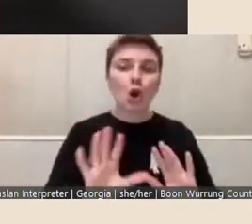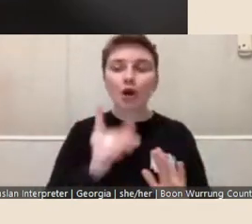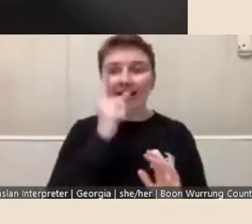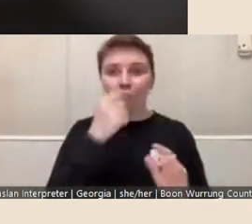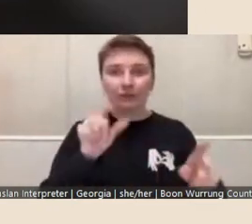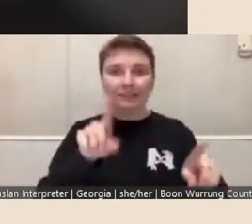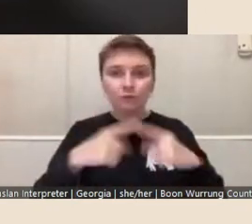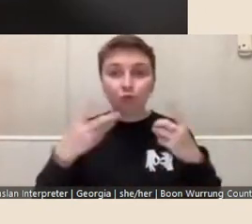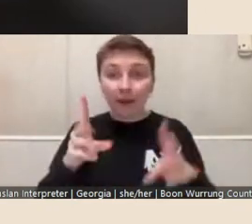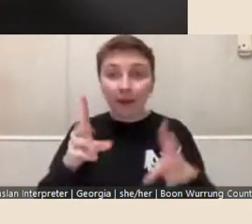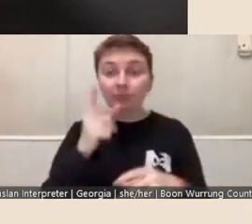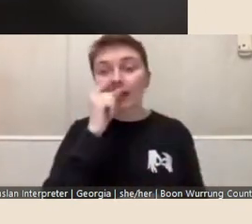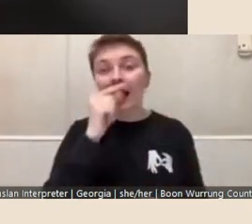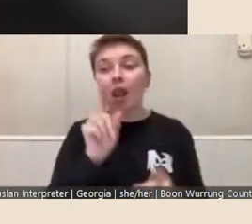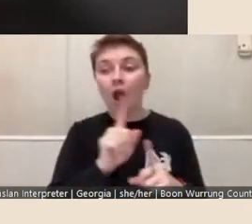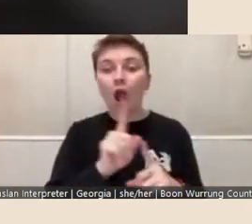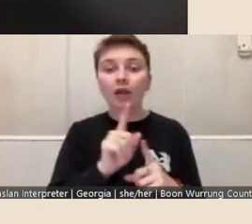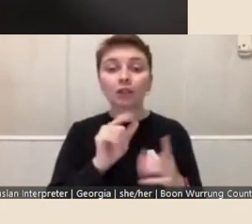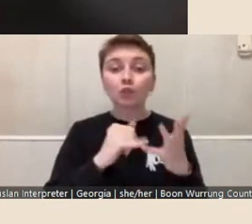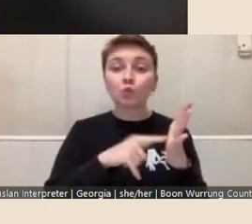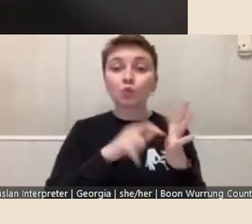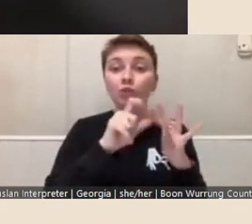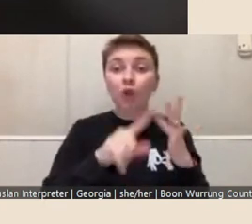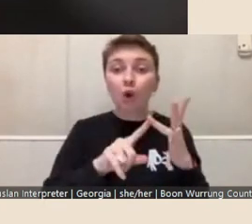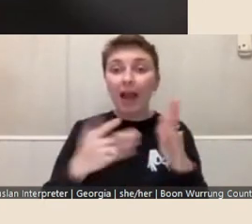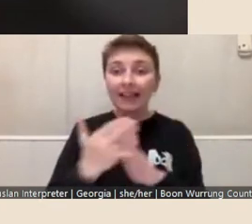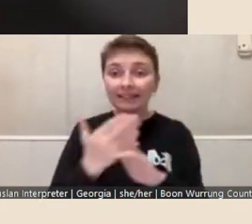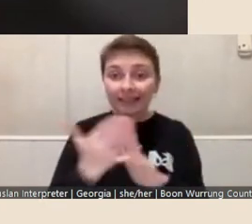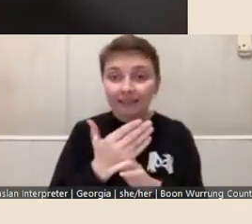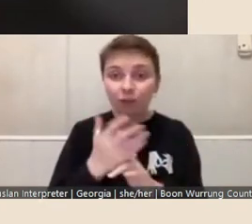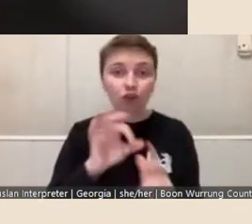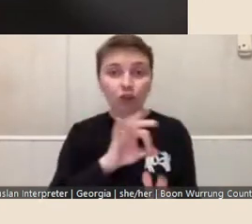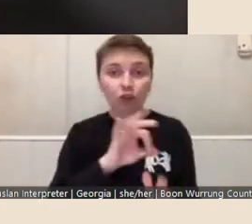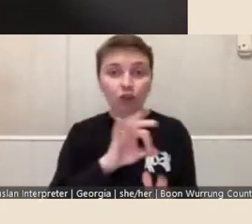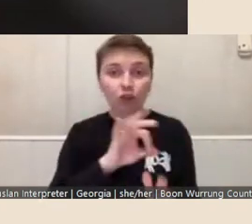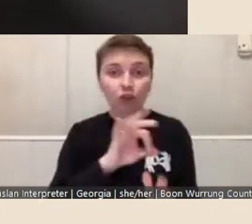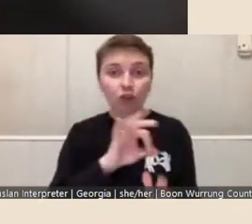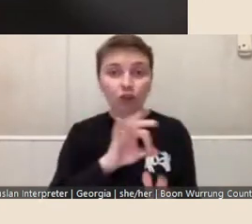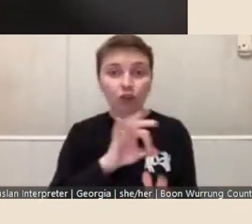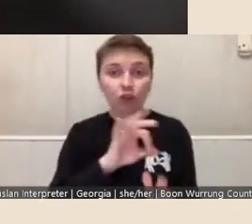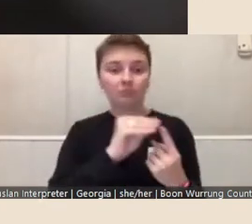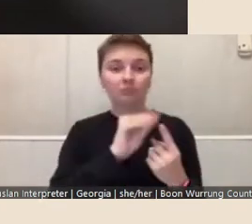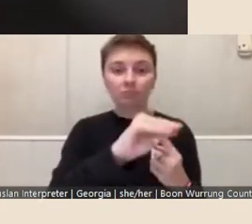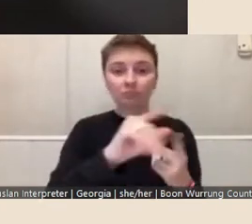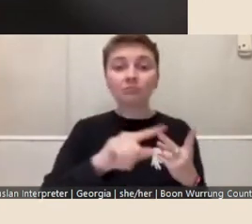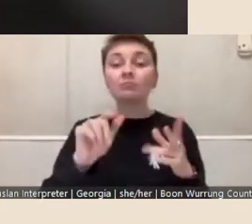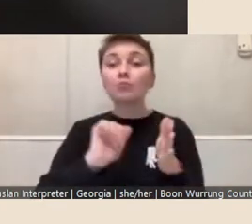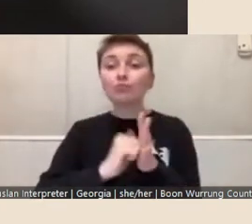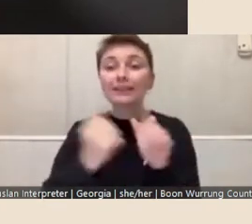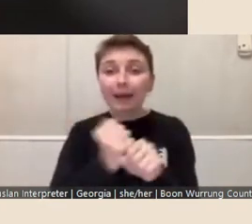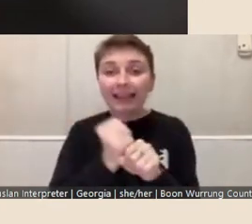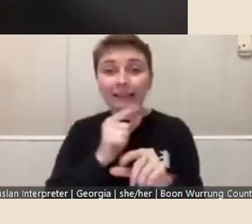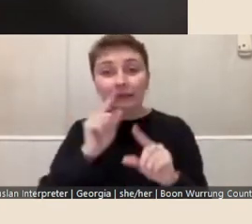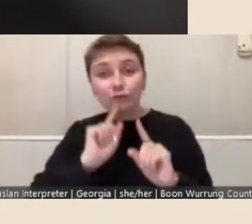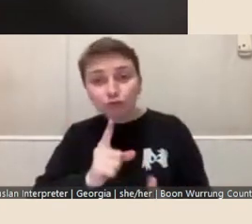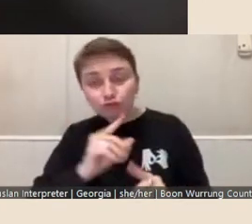studio access, we can provide printmaking tuition, technical support, we can provide editioning